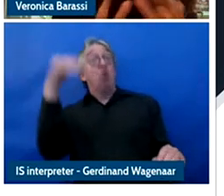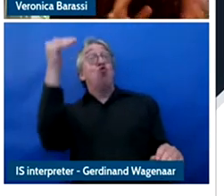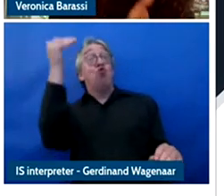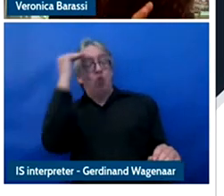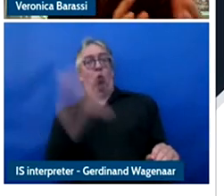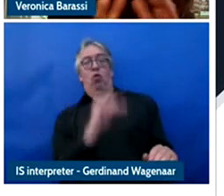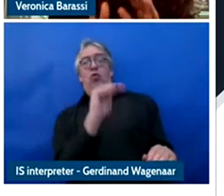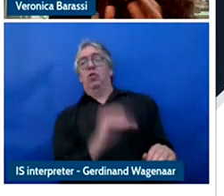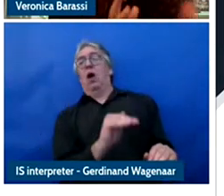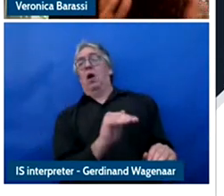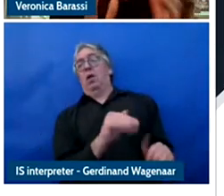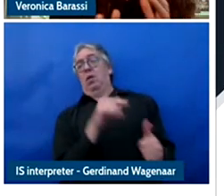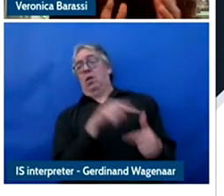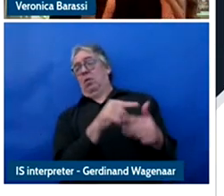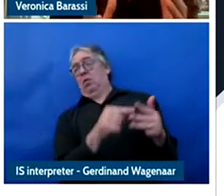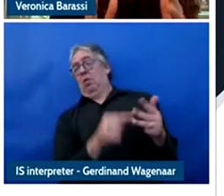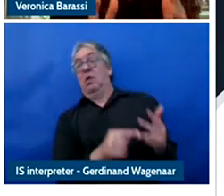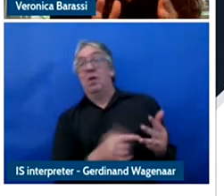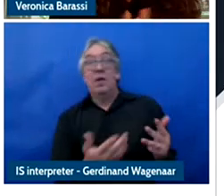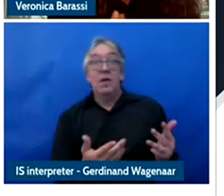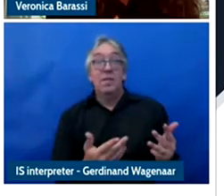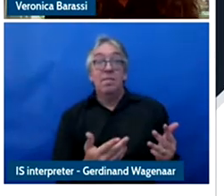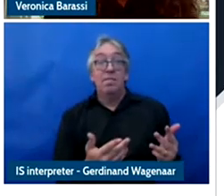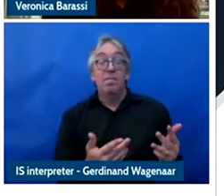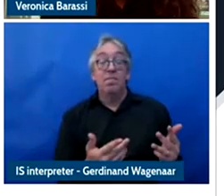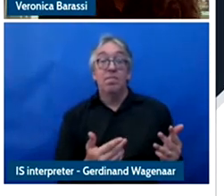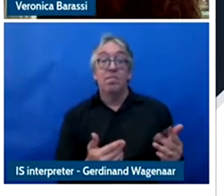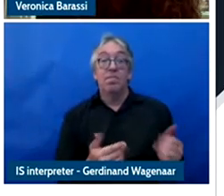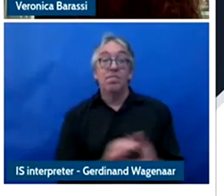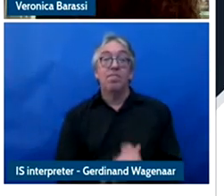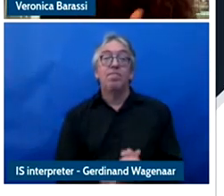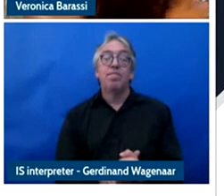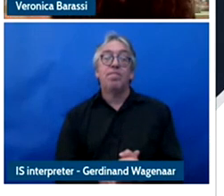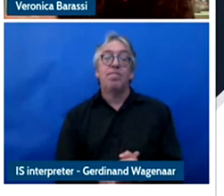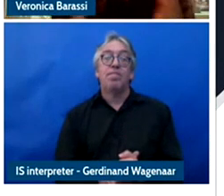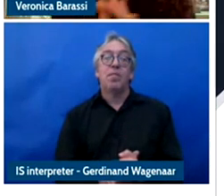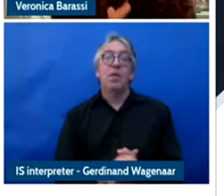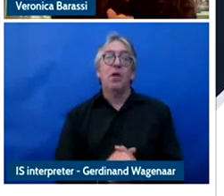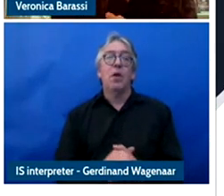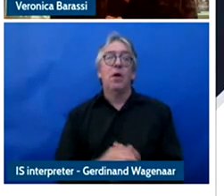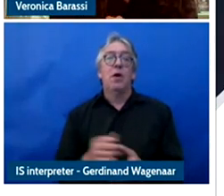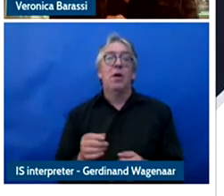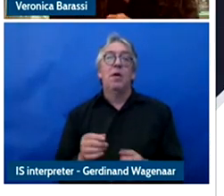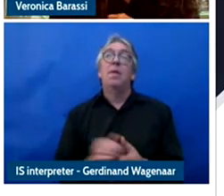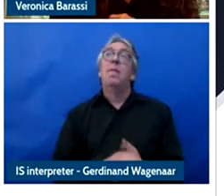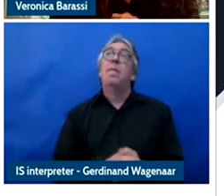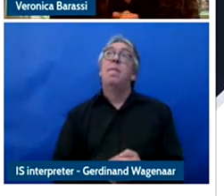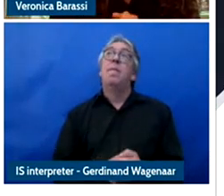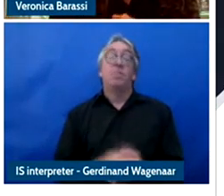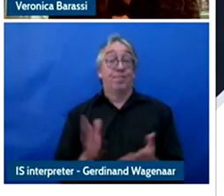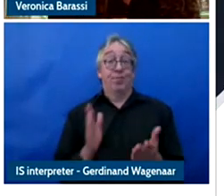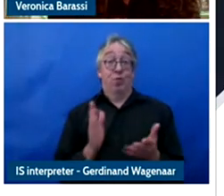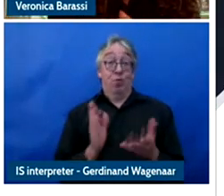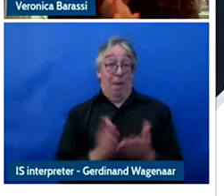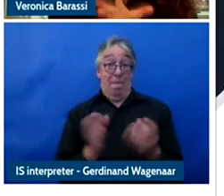And the law theories in placed are not really covering the span of what is happening or what has happened.